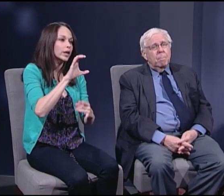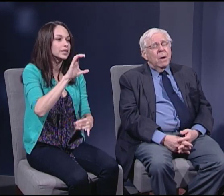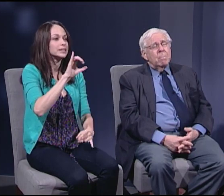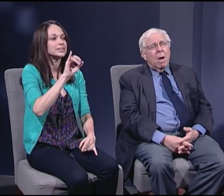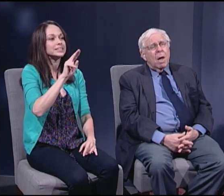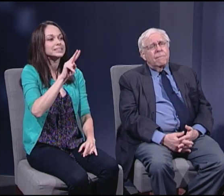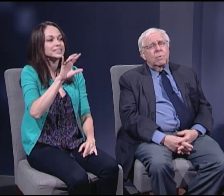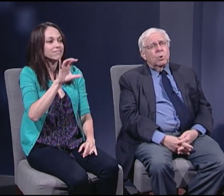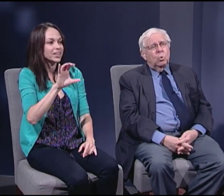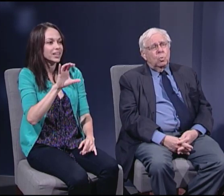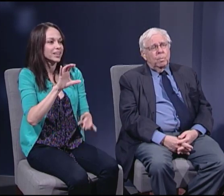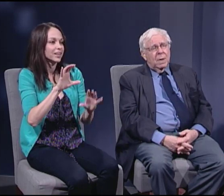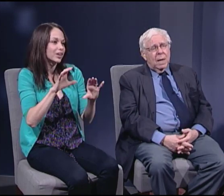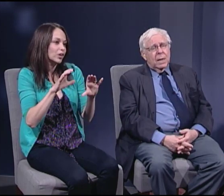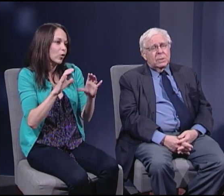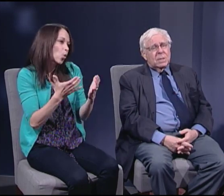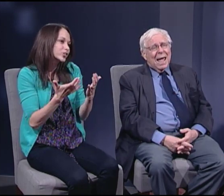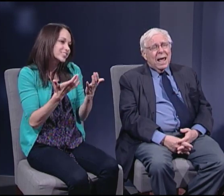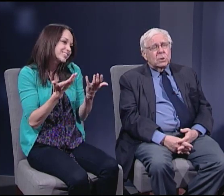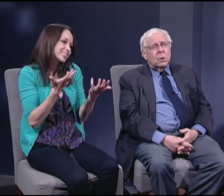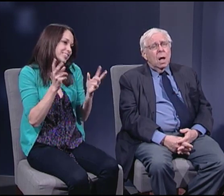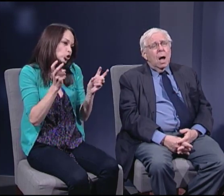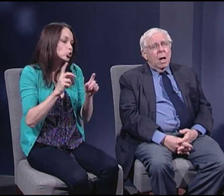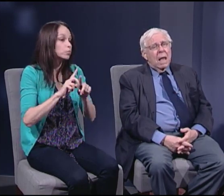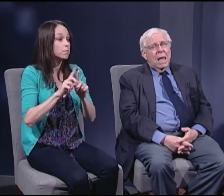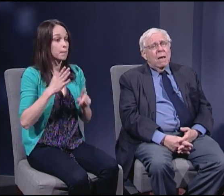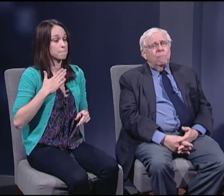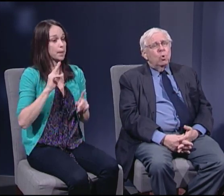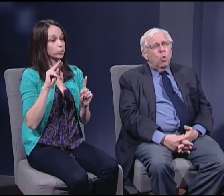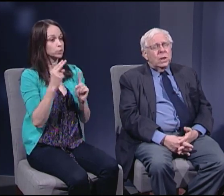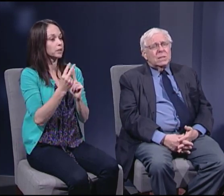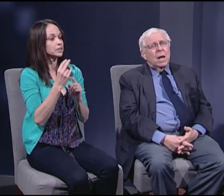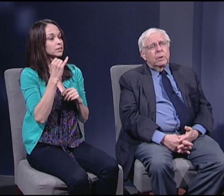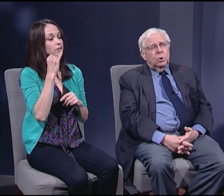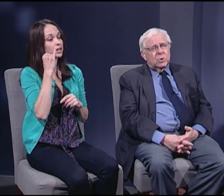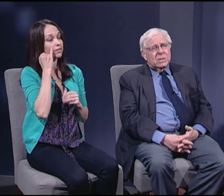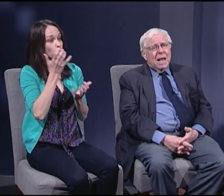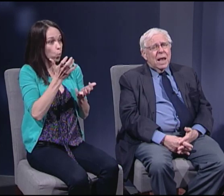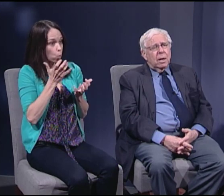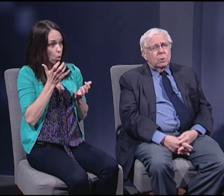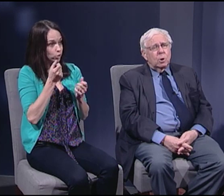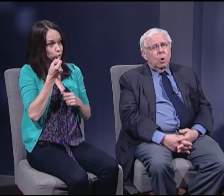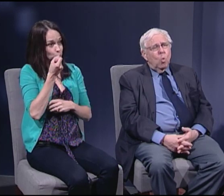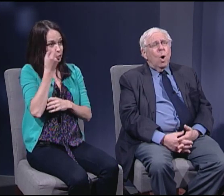But my view is that if you want to understand why